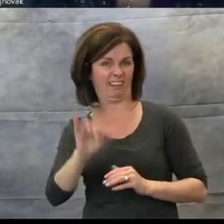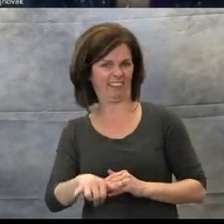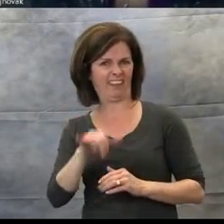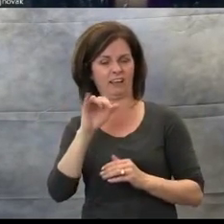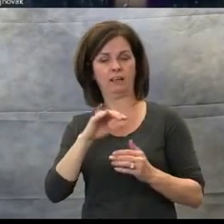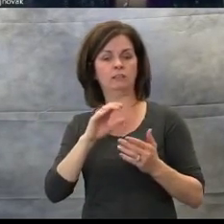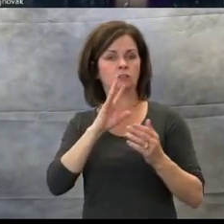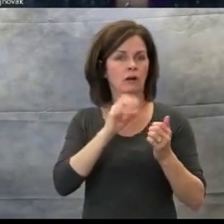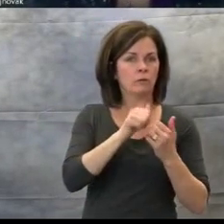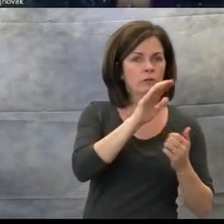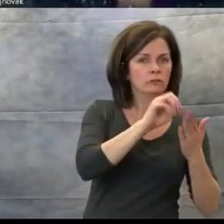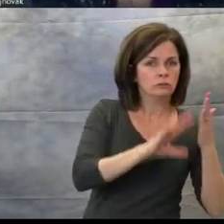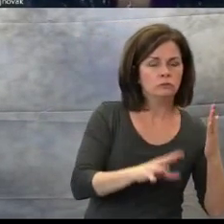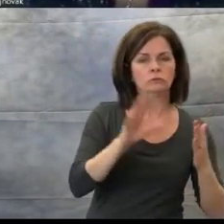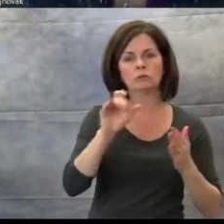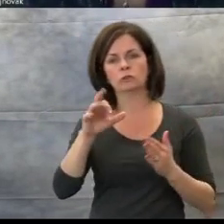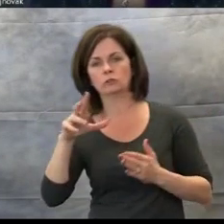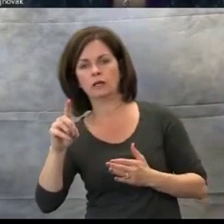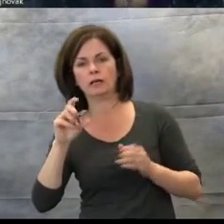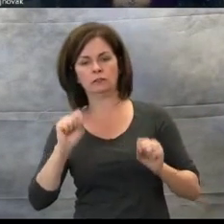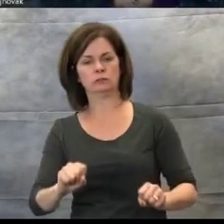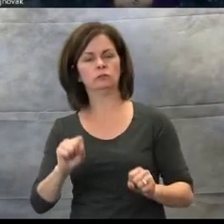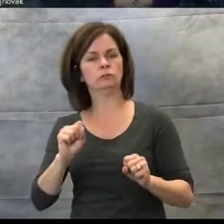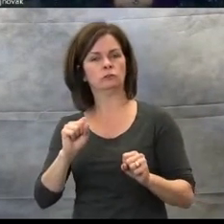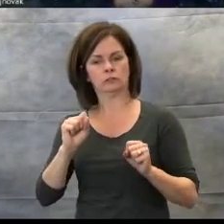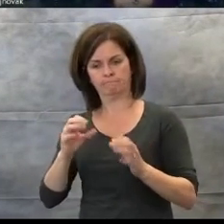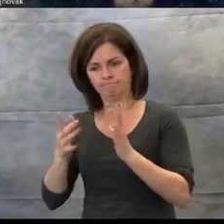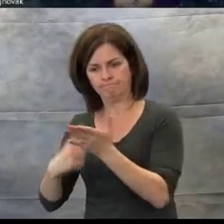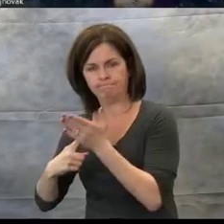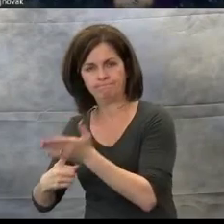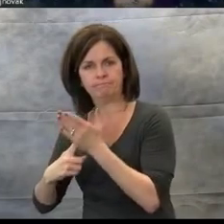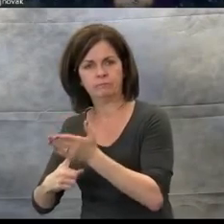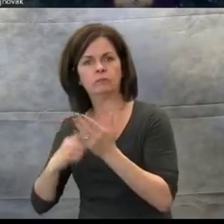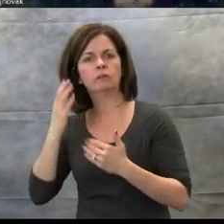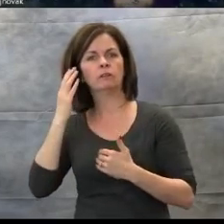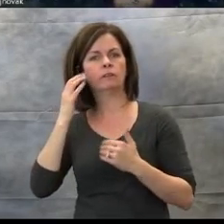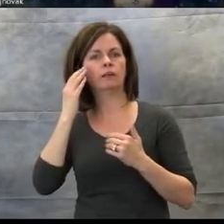opportunities that music us to offer.